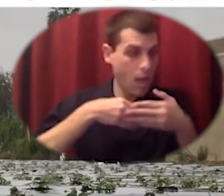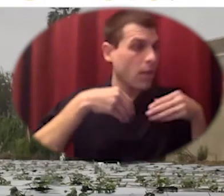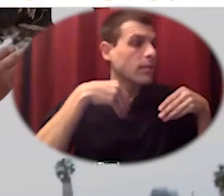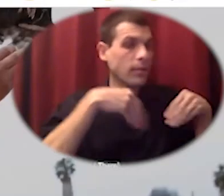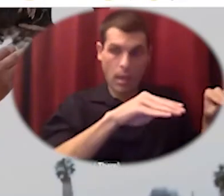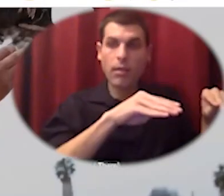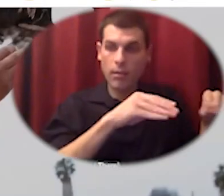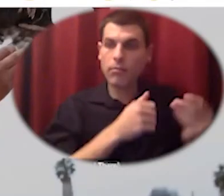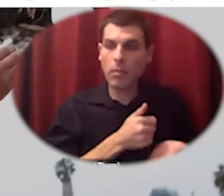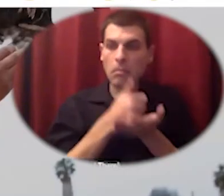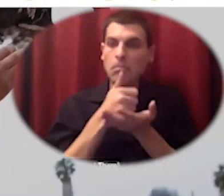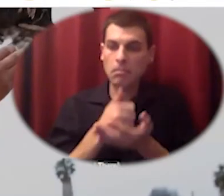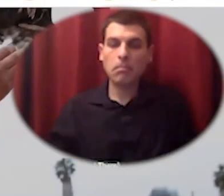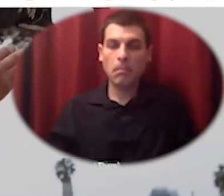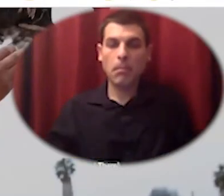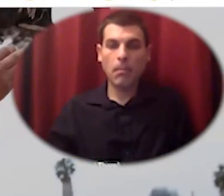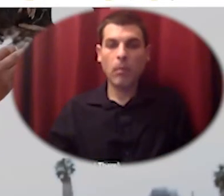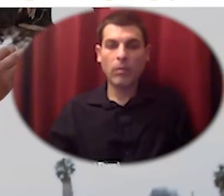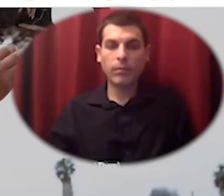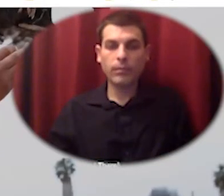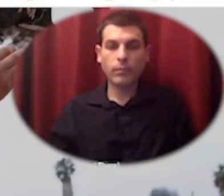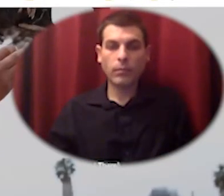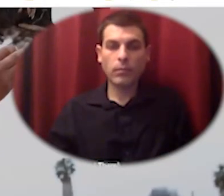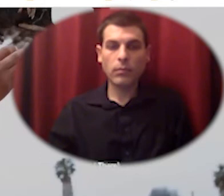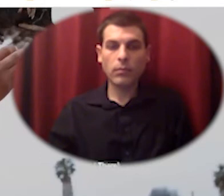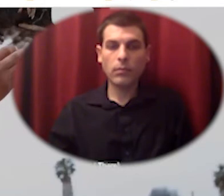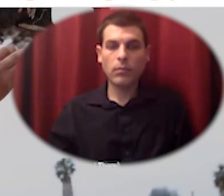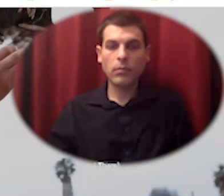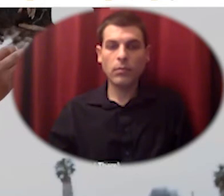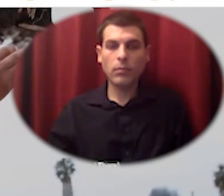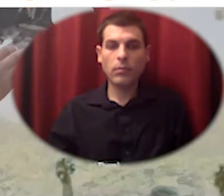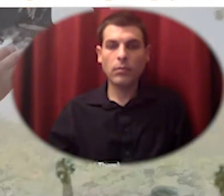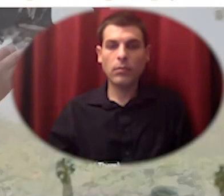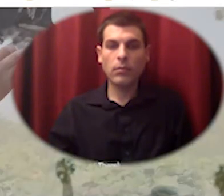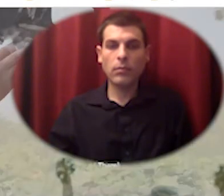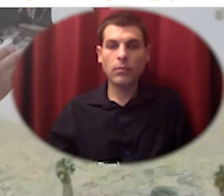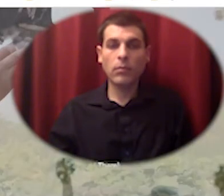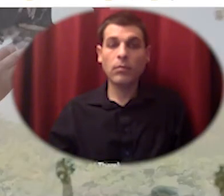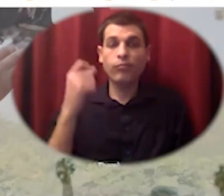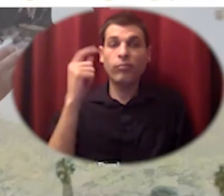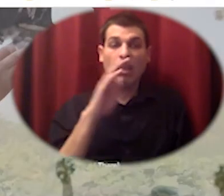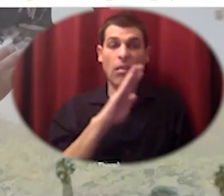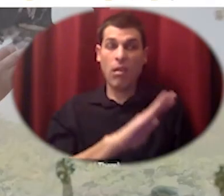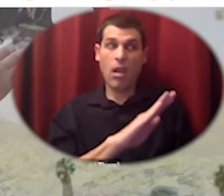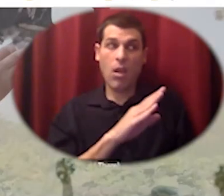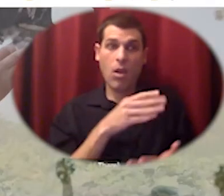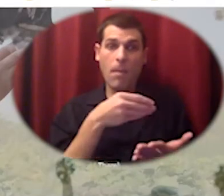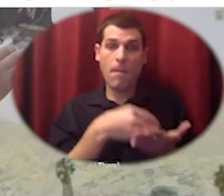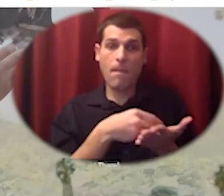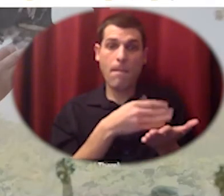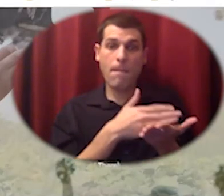right now is made up they're running almost entirely on the commercial aspects of their